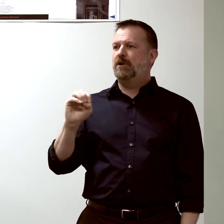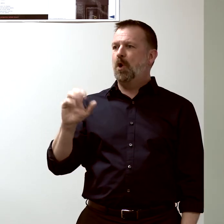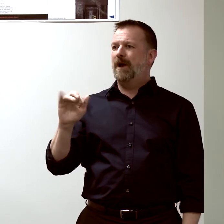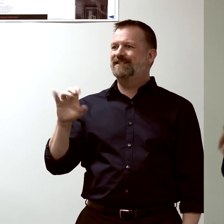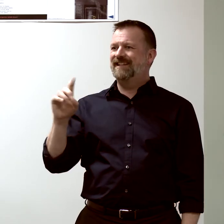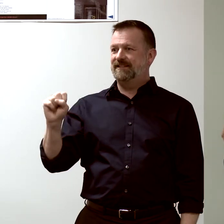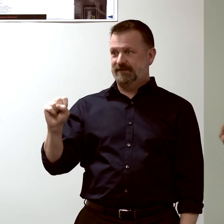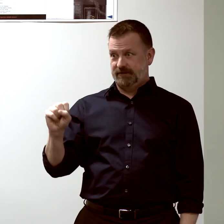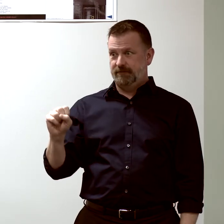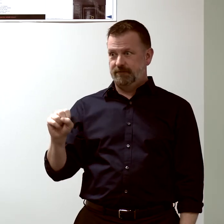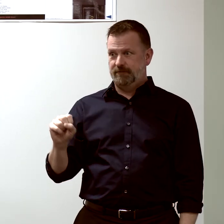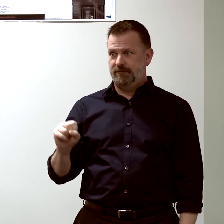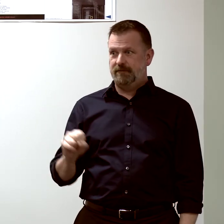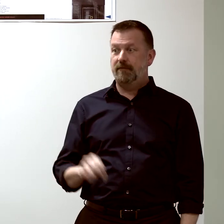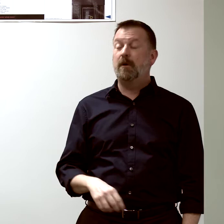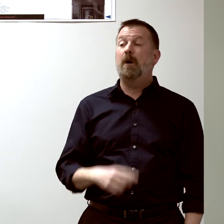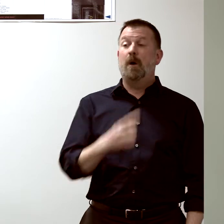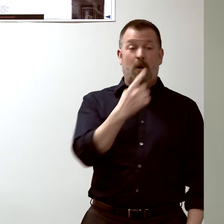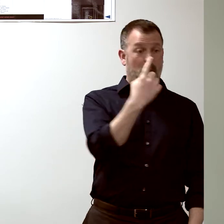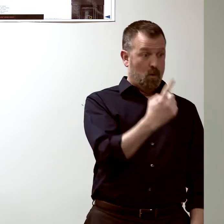that differ between two flu strains.